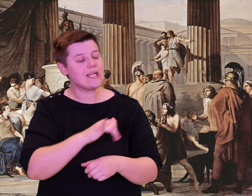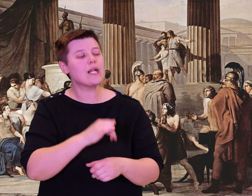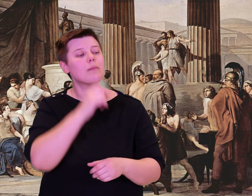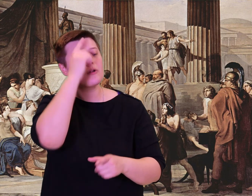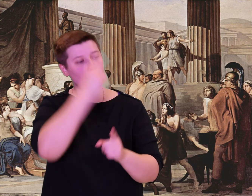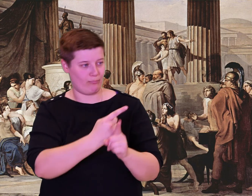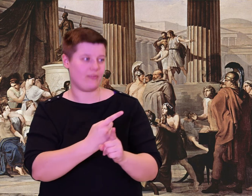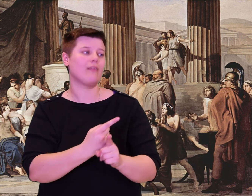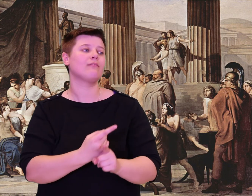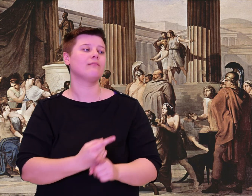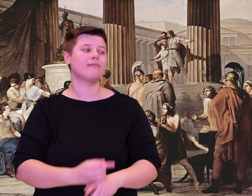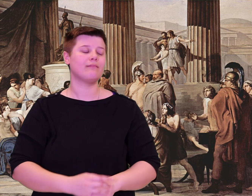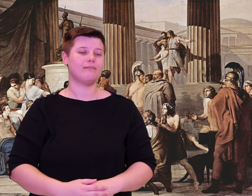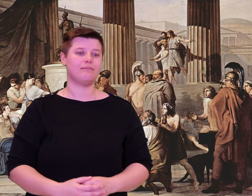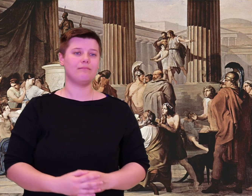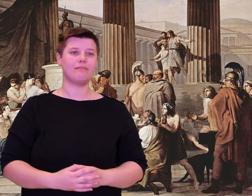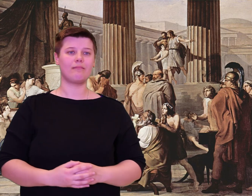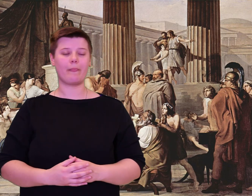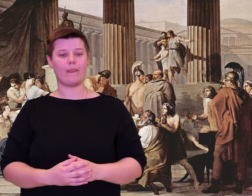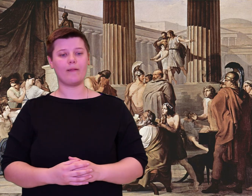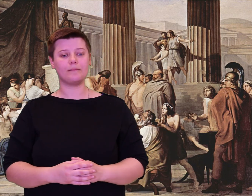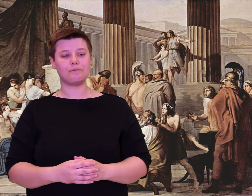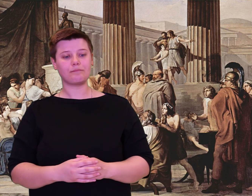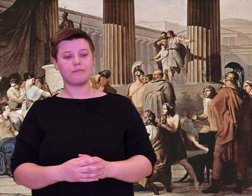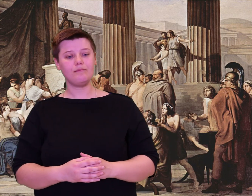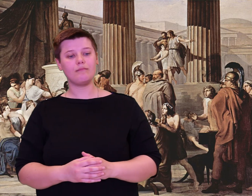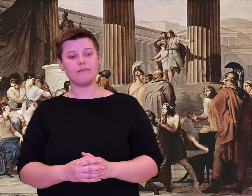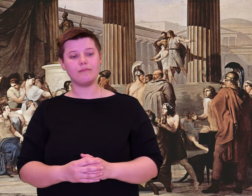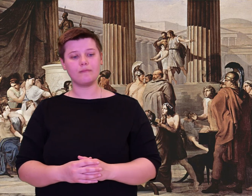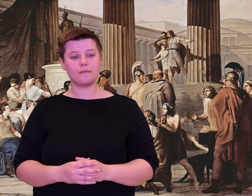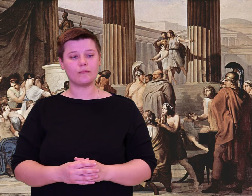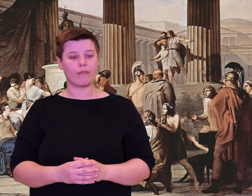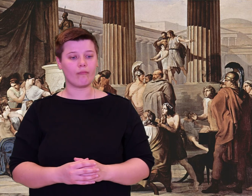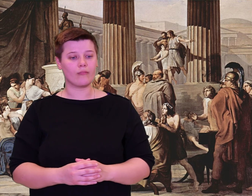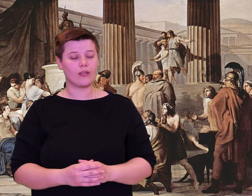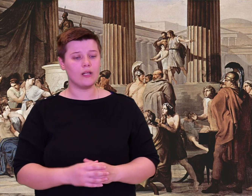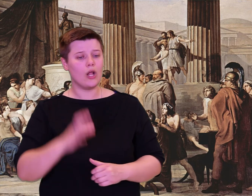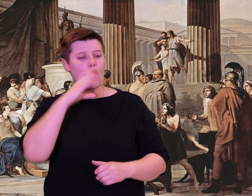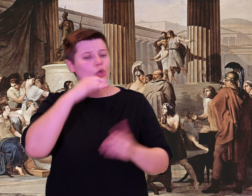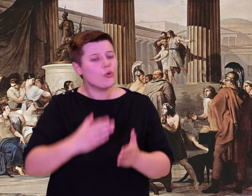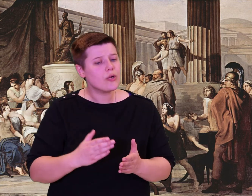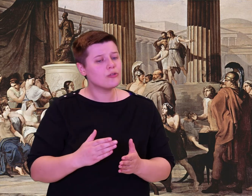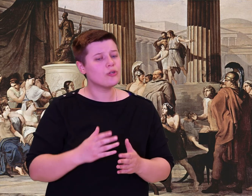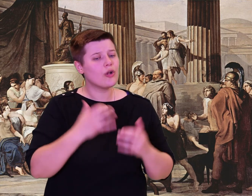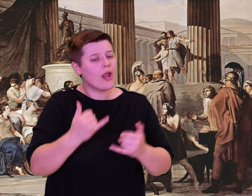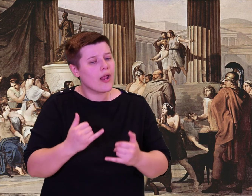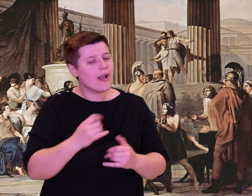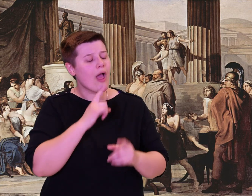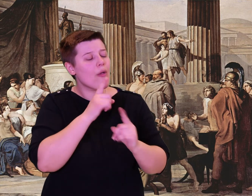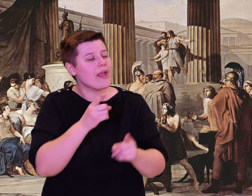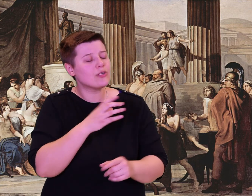Let the song end, so we can all be happy, both guests and hosts. That would be best by far.